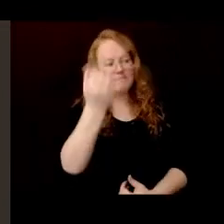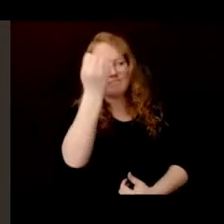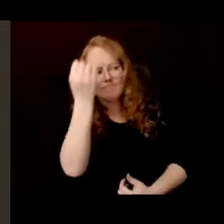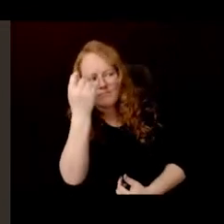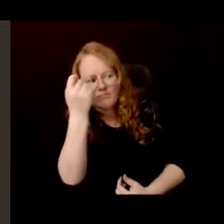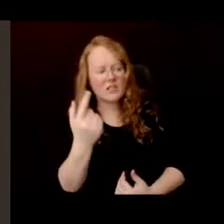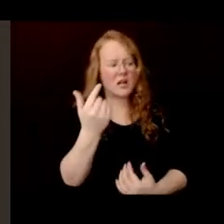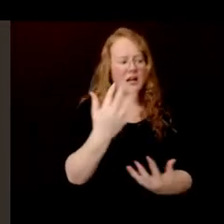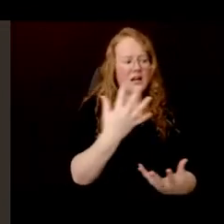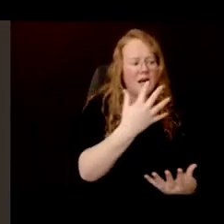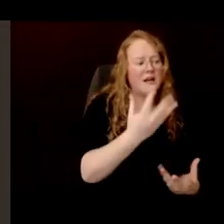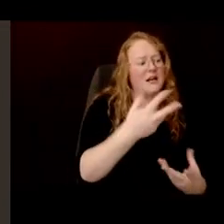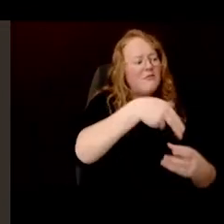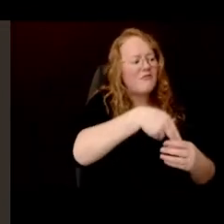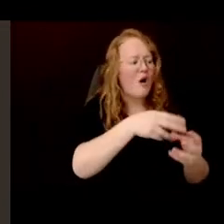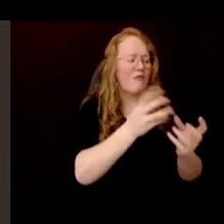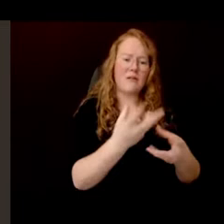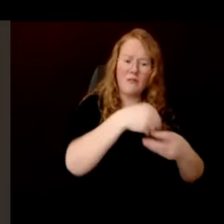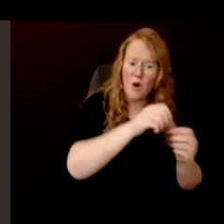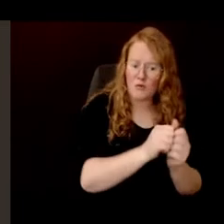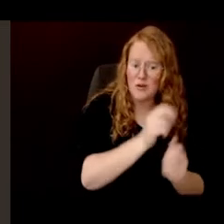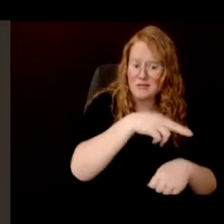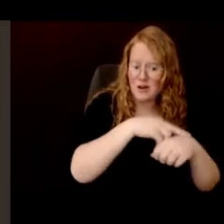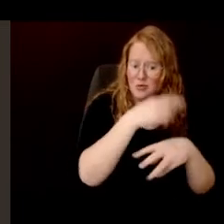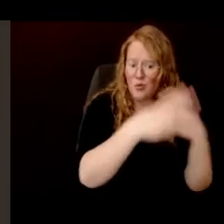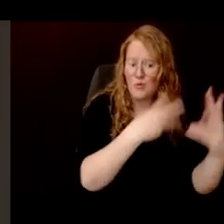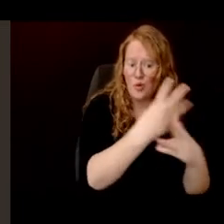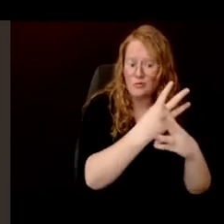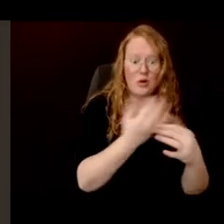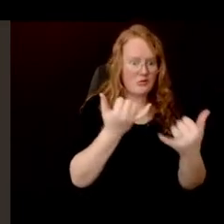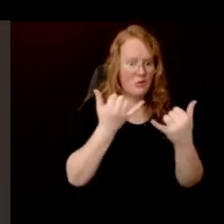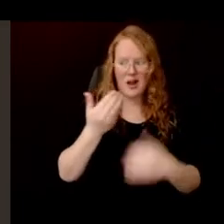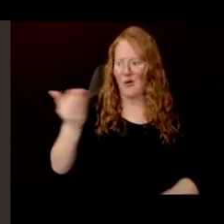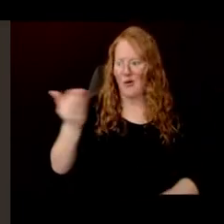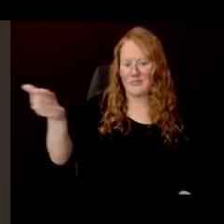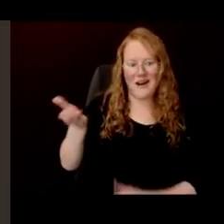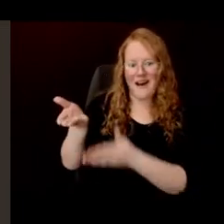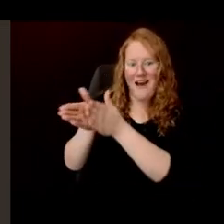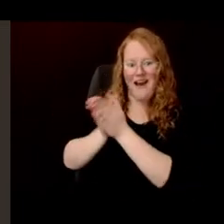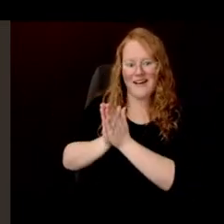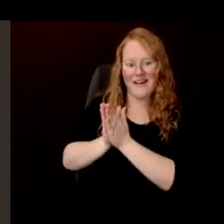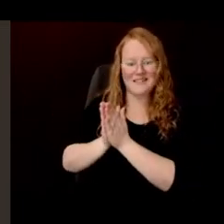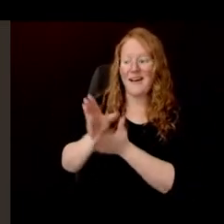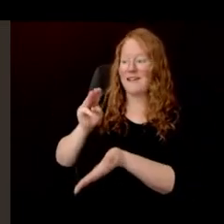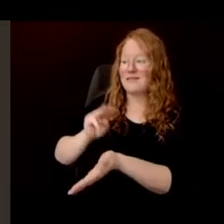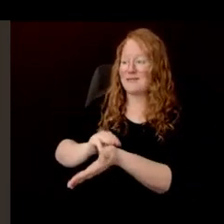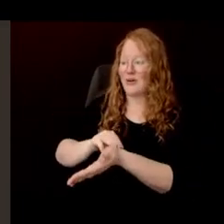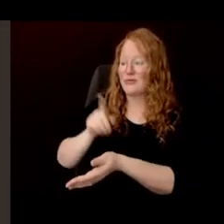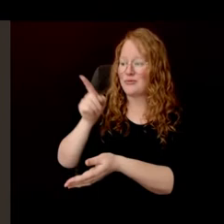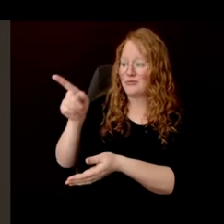I am going to ask Dr. Robbie Hart--Director of the William L. Brown Center of the Missouri Botanical Garden--to introduce today's speaker.